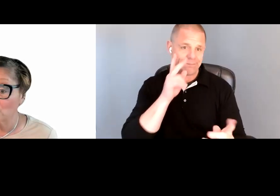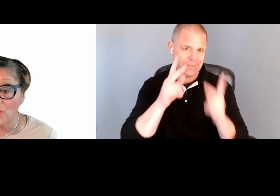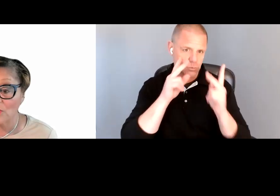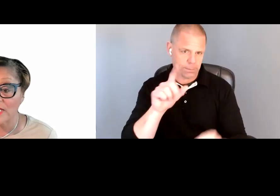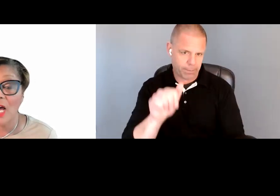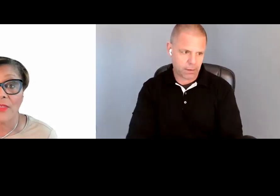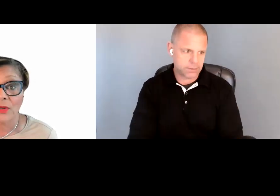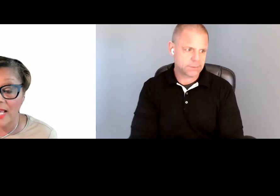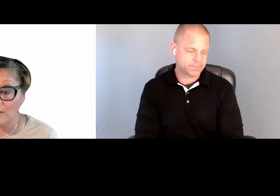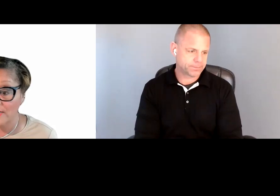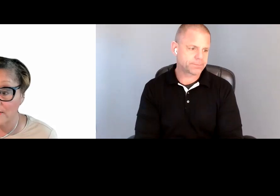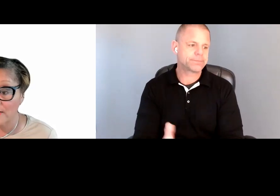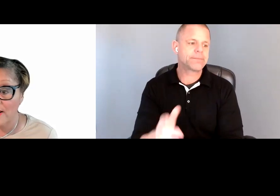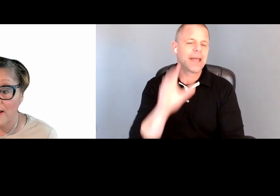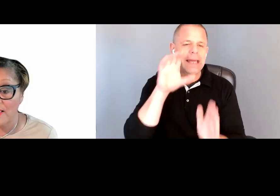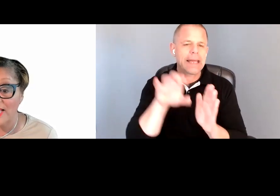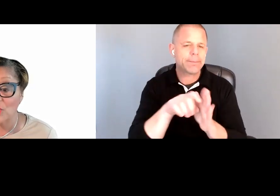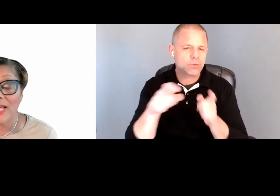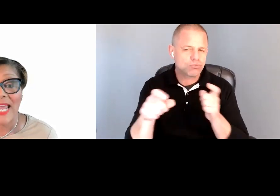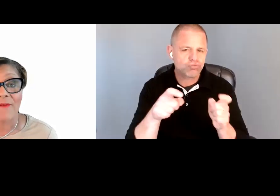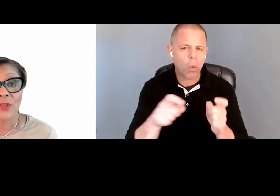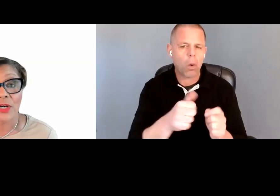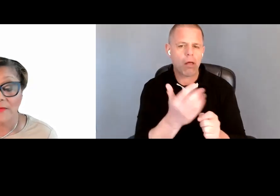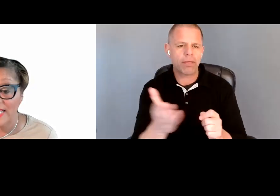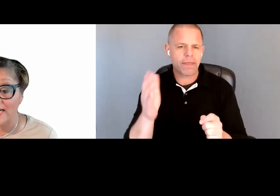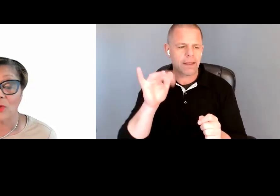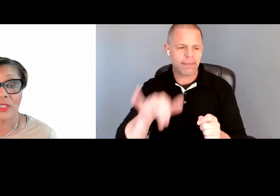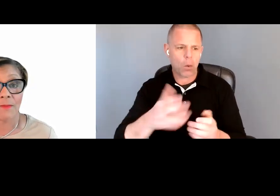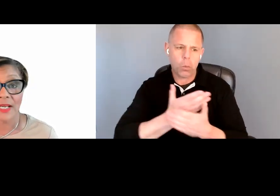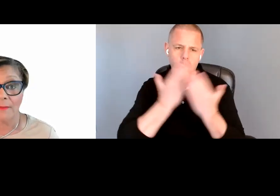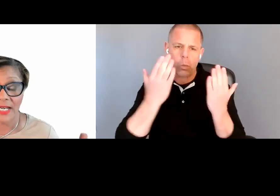controls, and other elements that do not have alternative text, so it's a